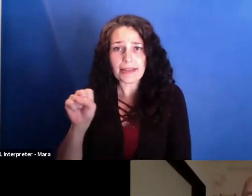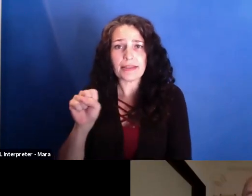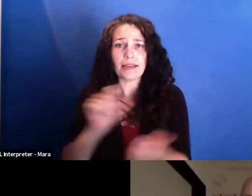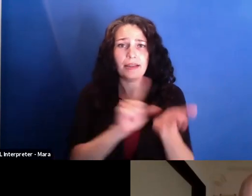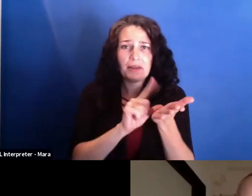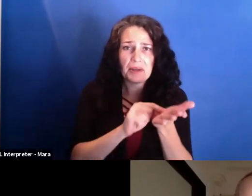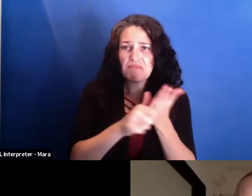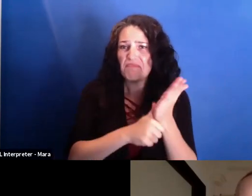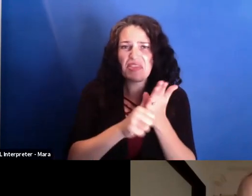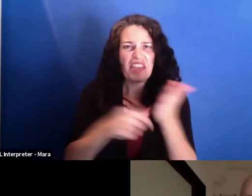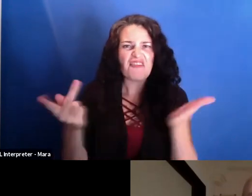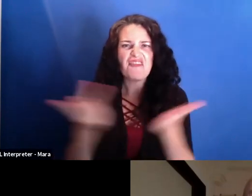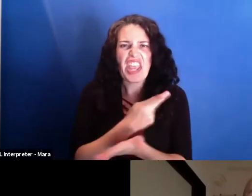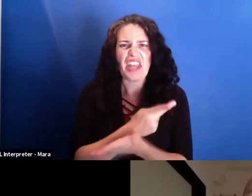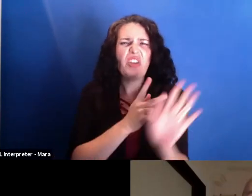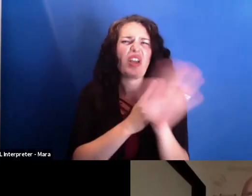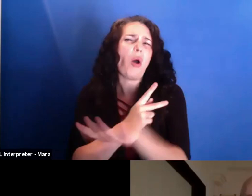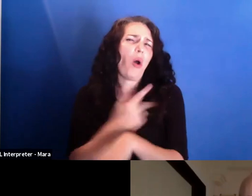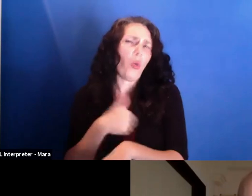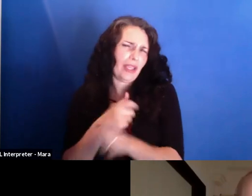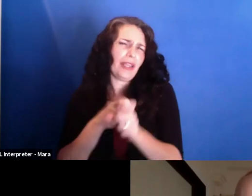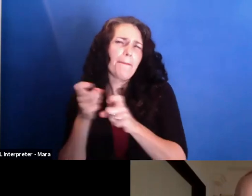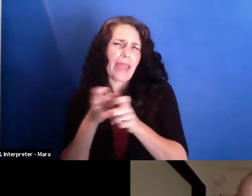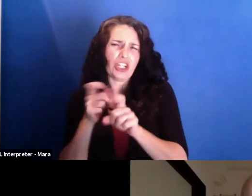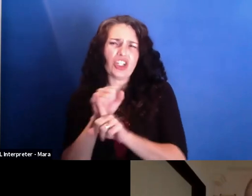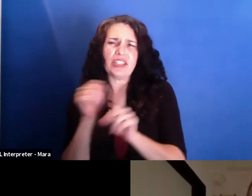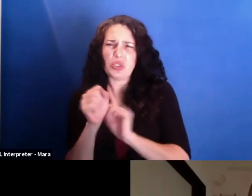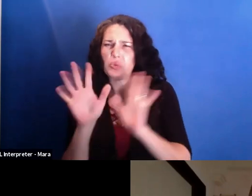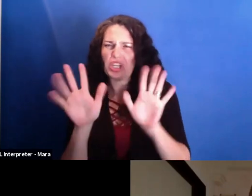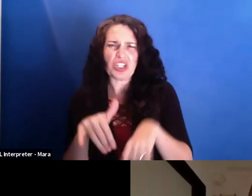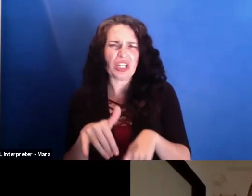manage the situation, that the health care system is prepared,